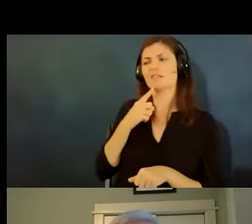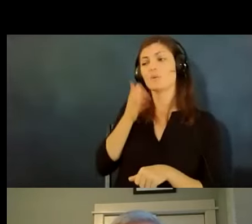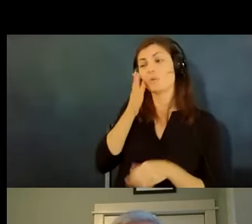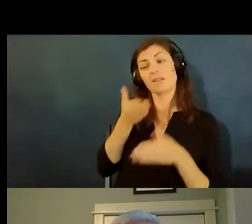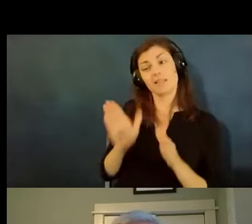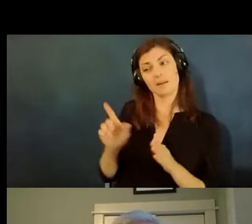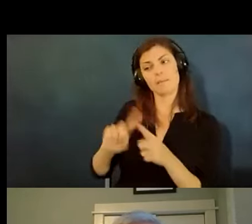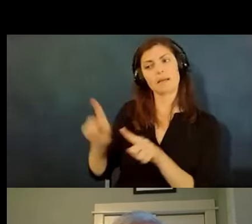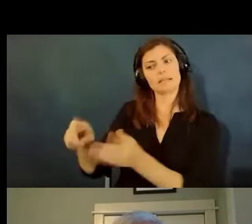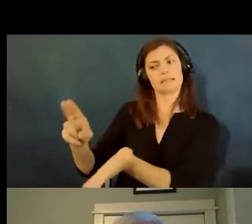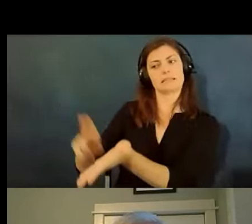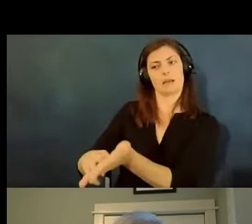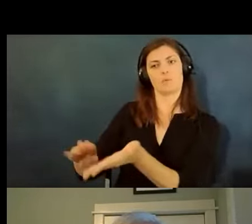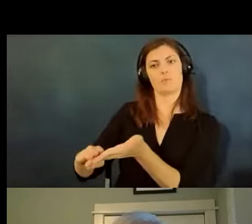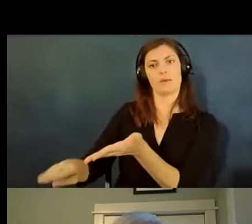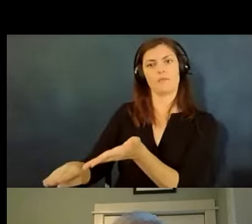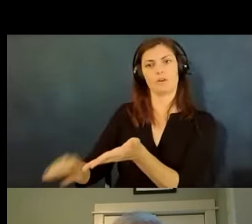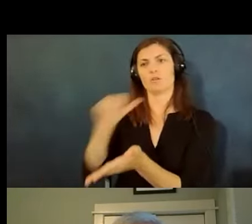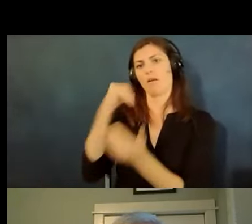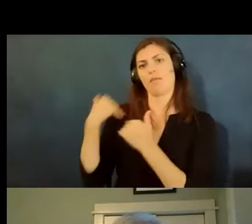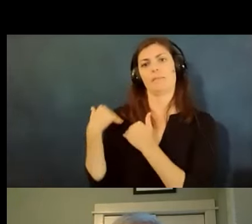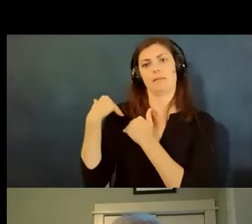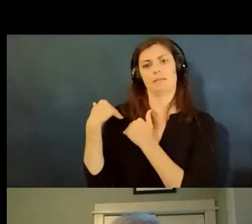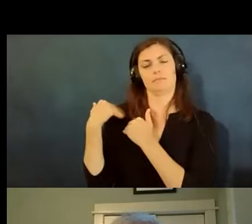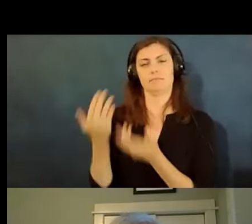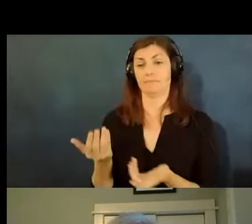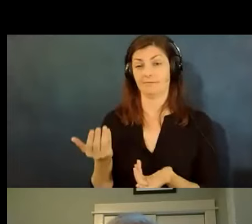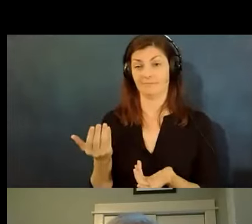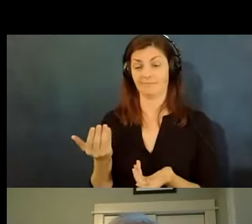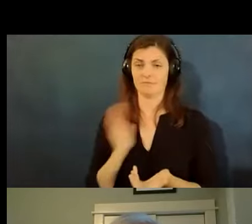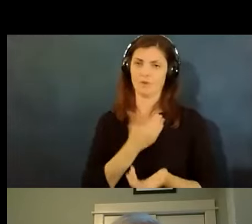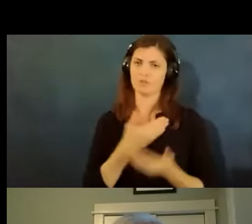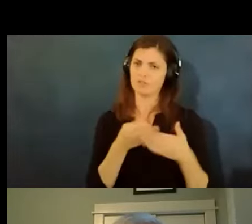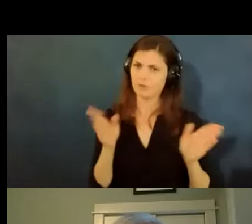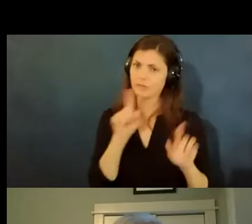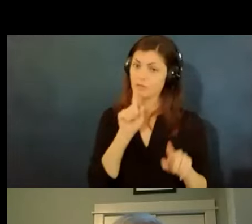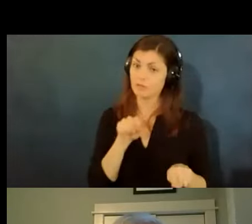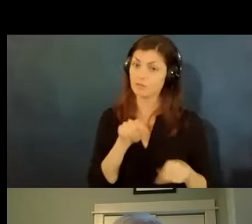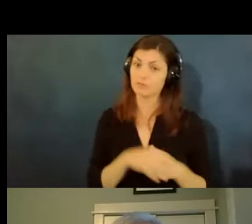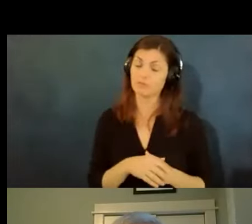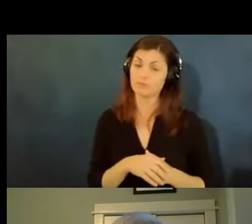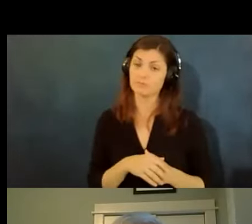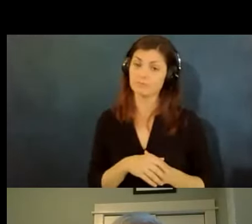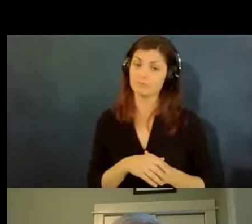us to sign a waiver of liability so our our general answer is they they should not do that